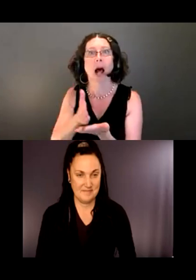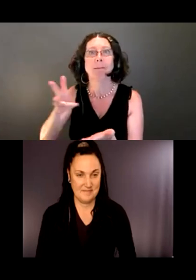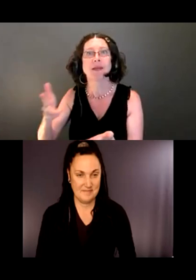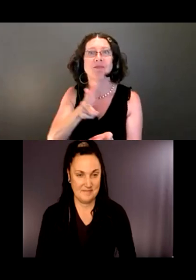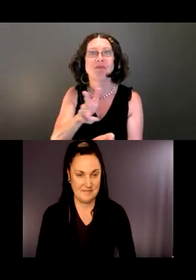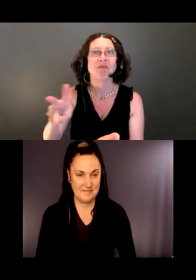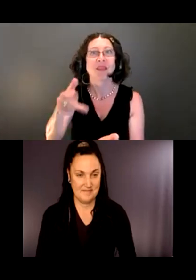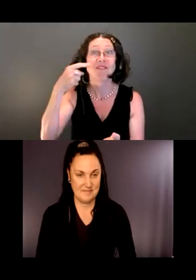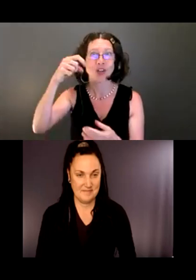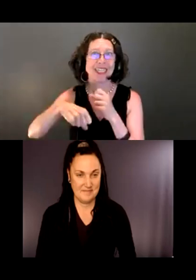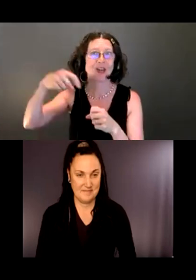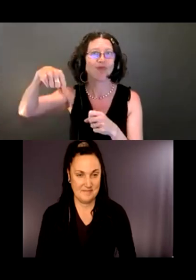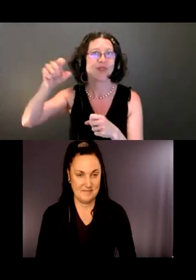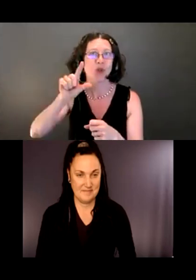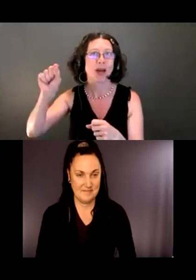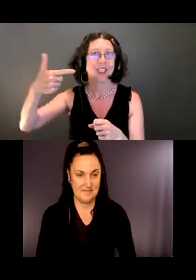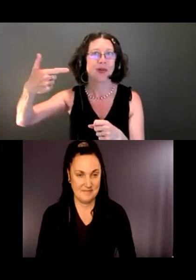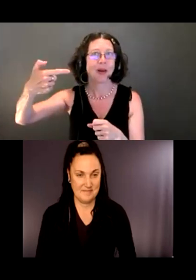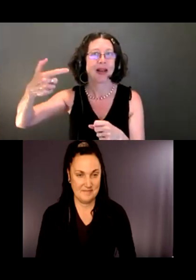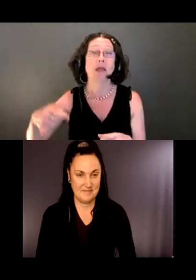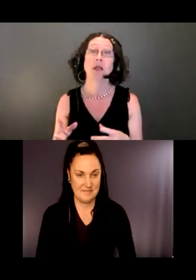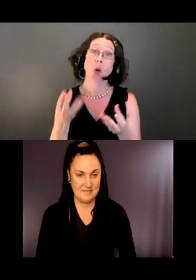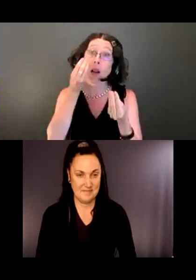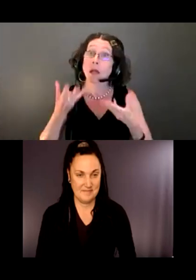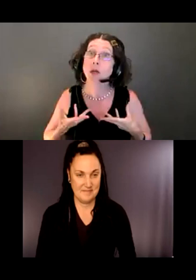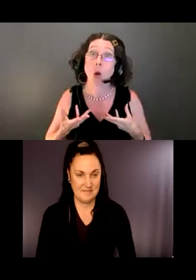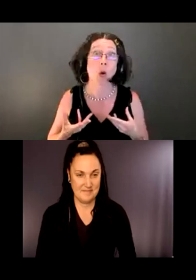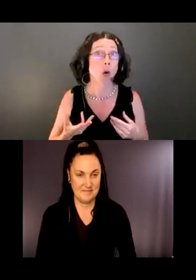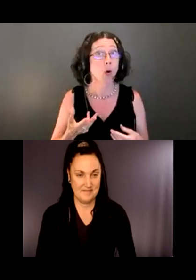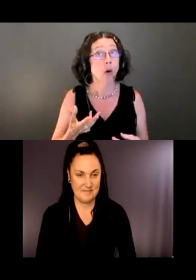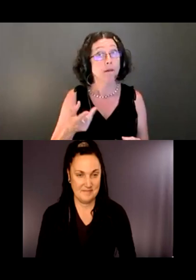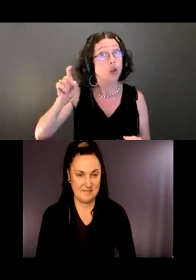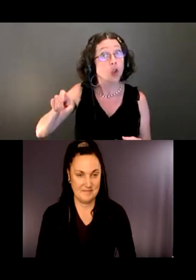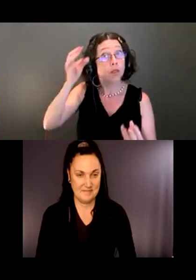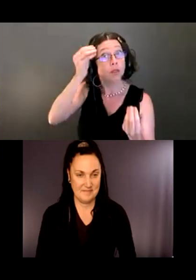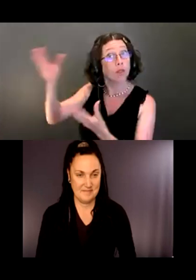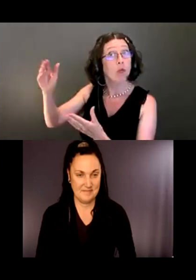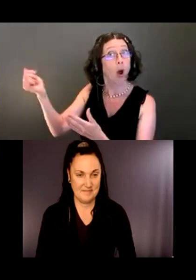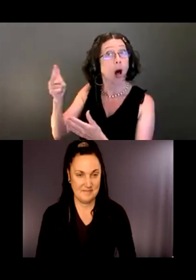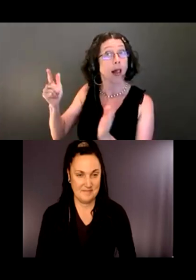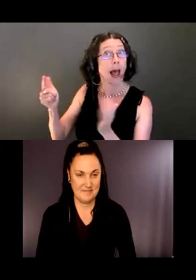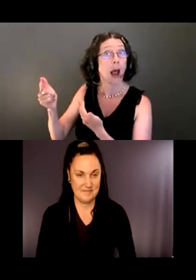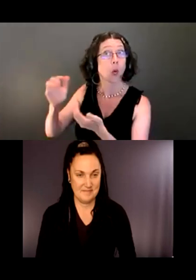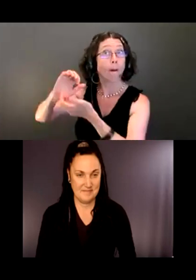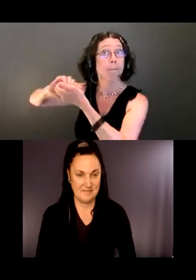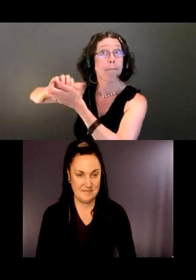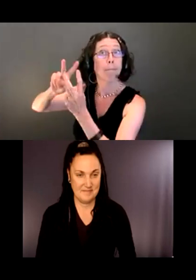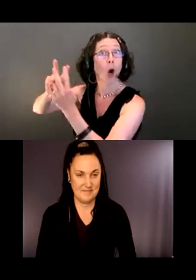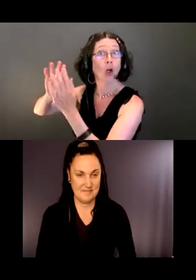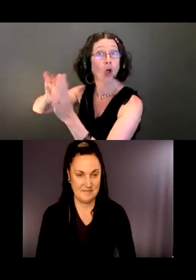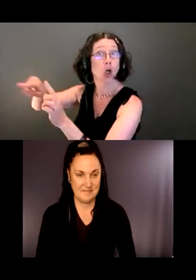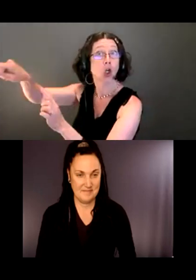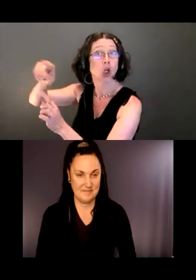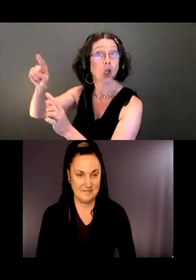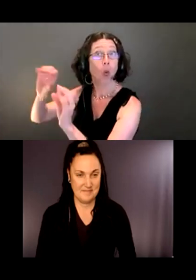if we should be passing on to all of our partners the